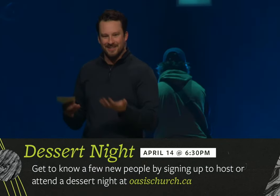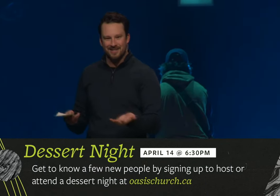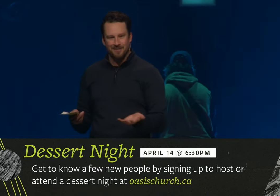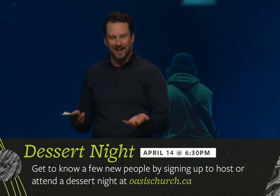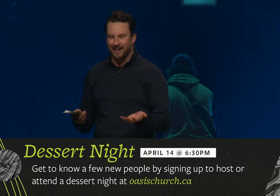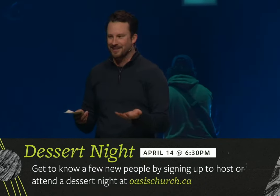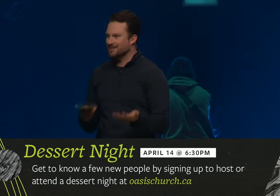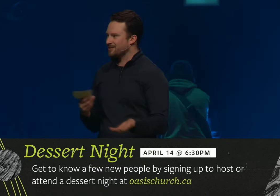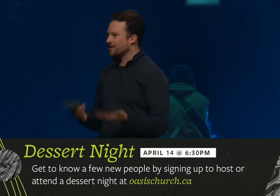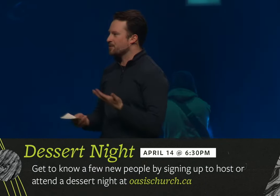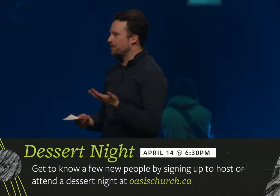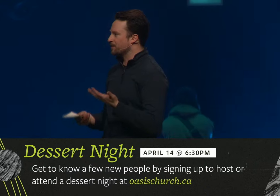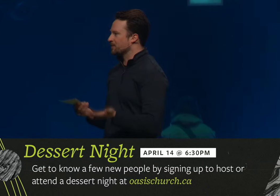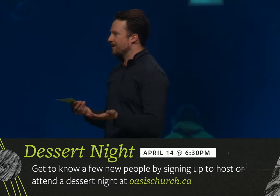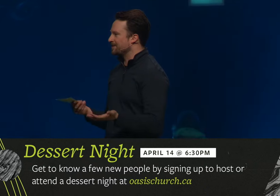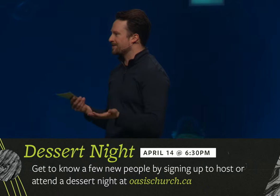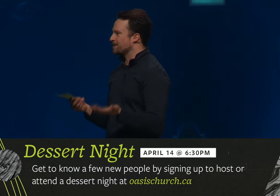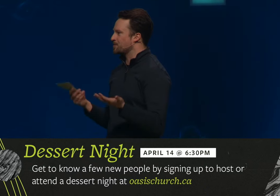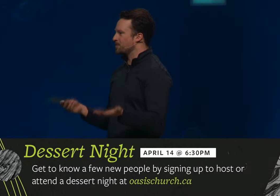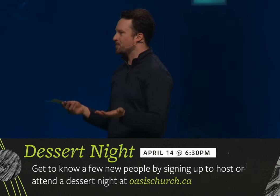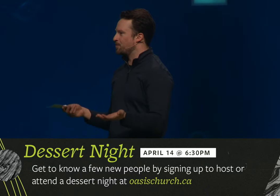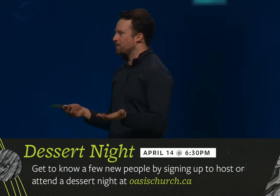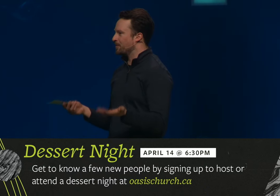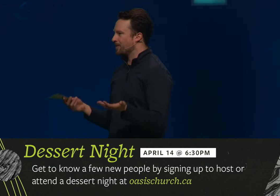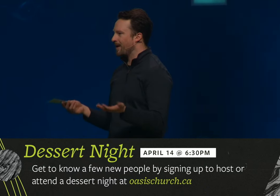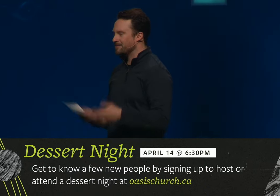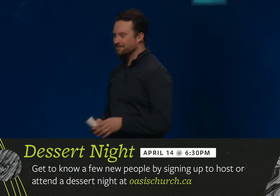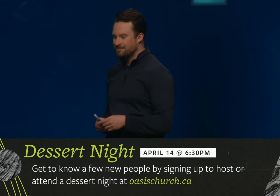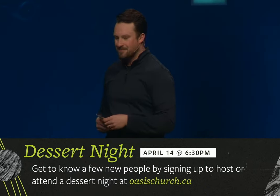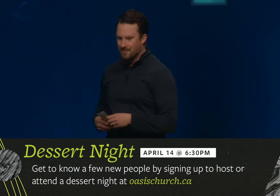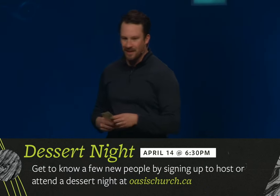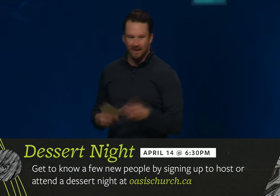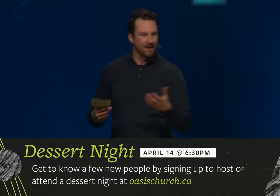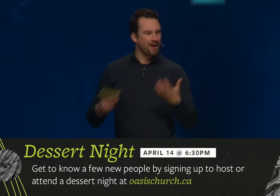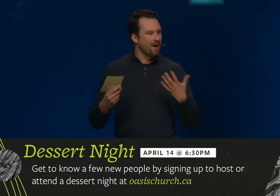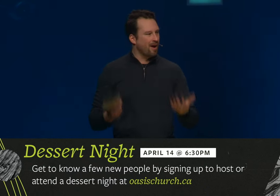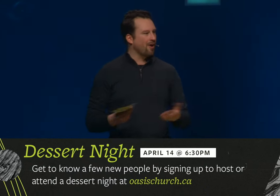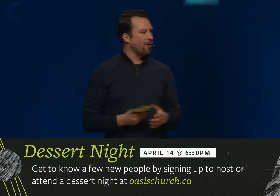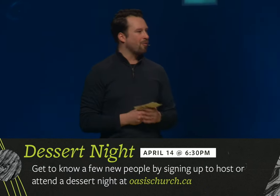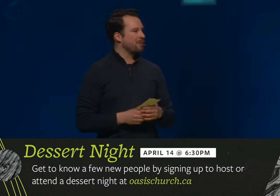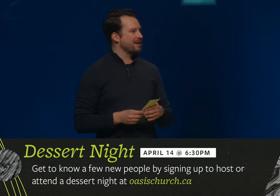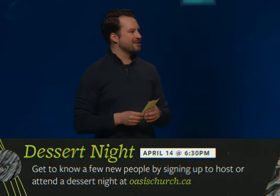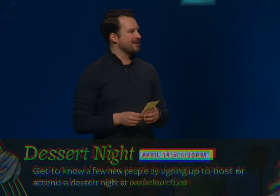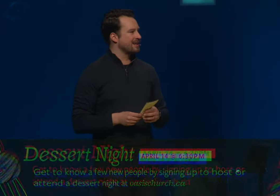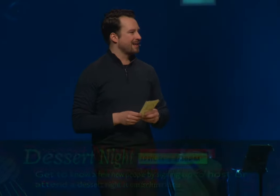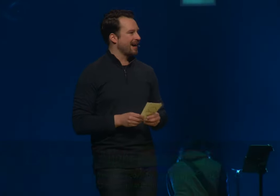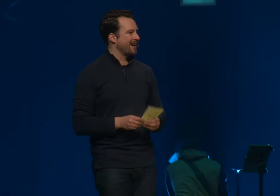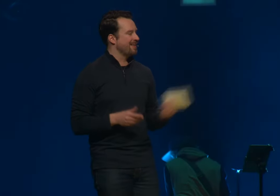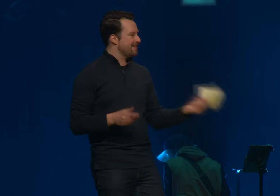intimidating to start to build relationships with new people. Right? Our hope is that